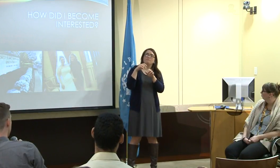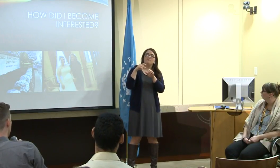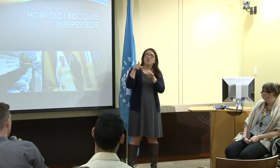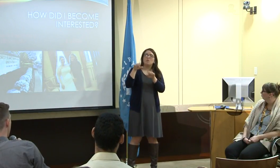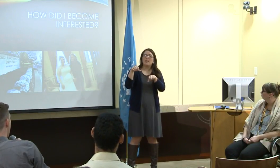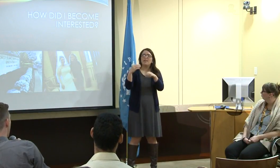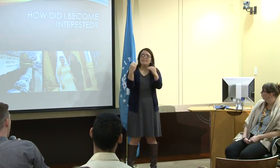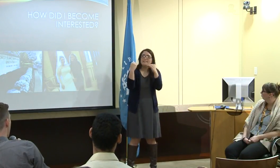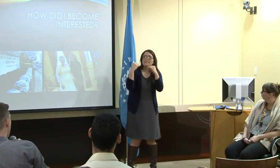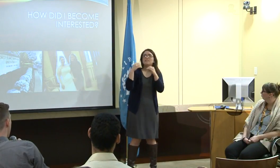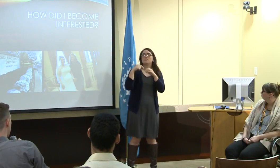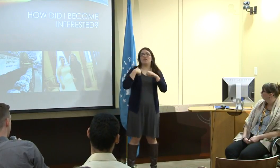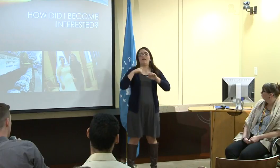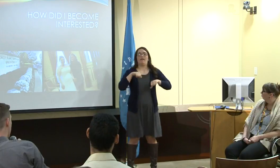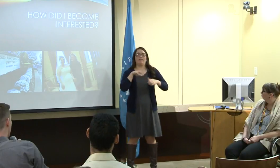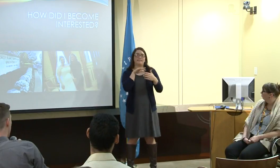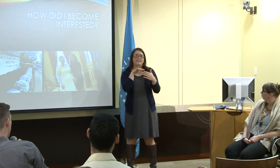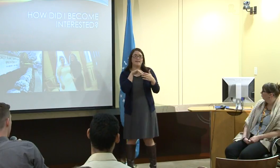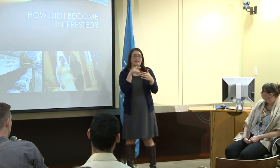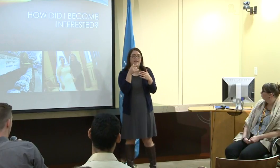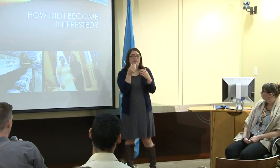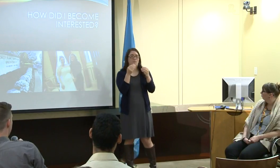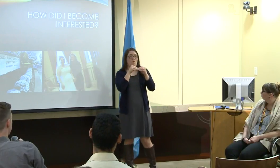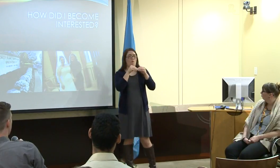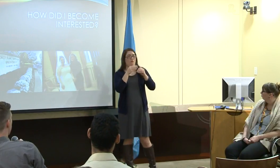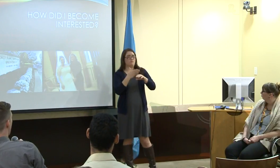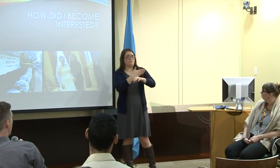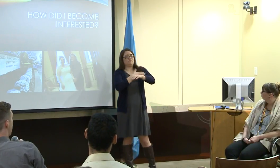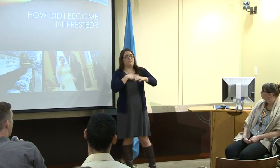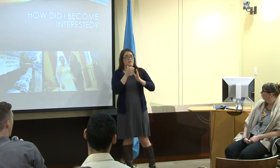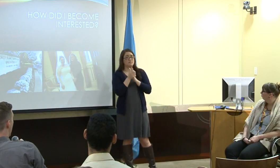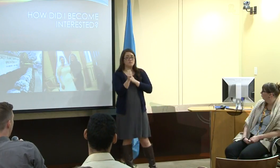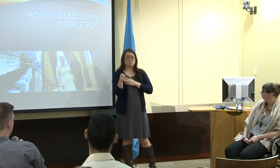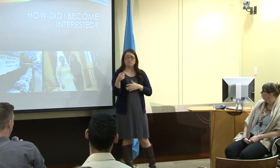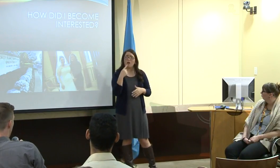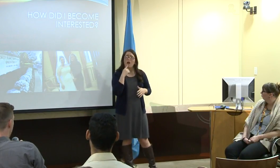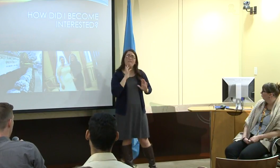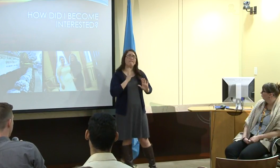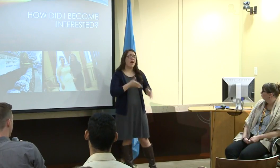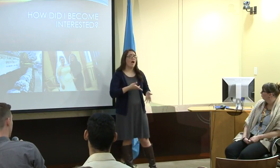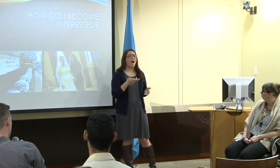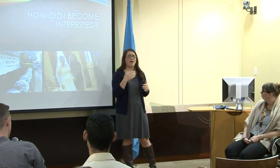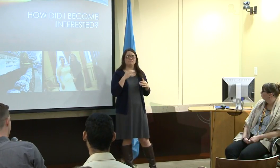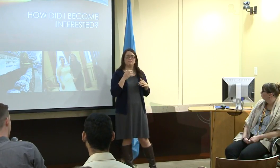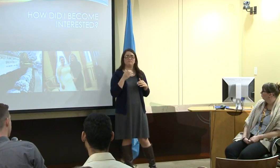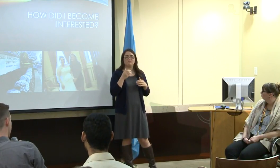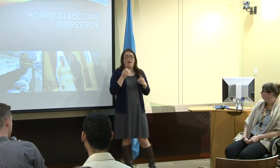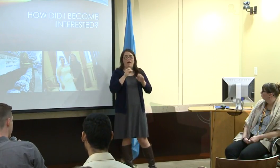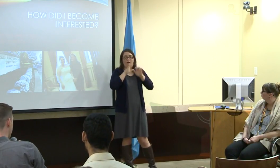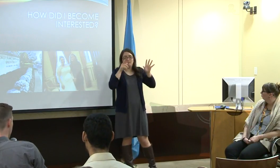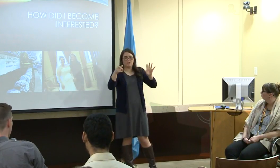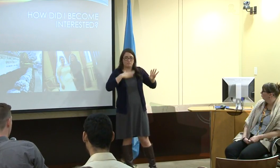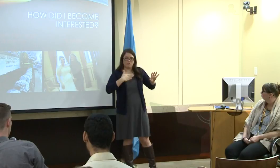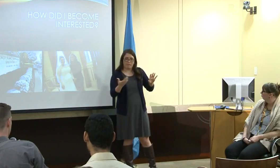so that I could learn more and study more of her language and could improve my skills.